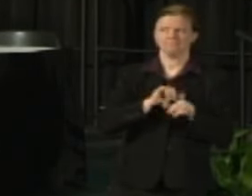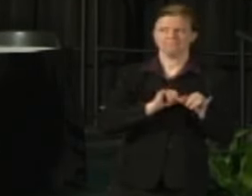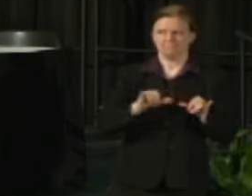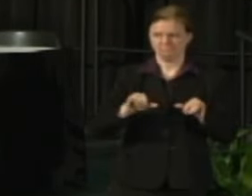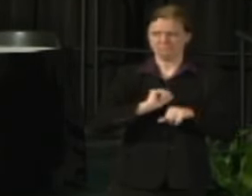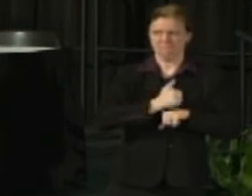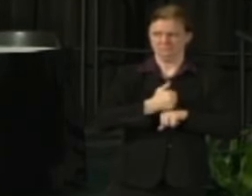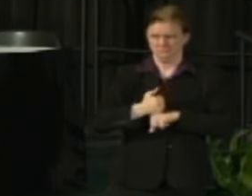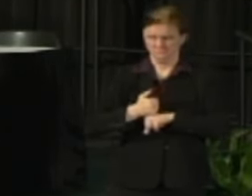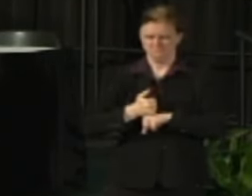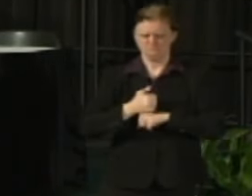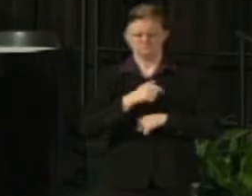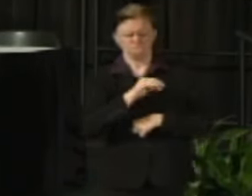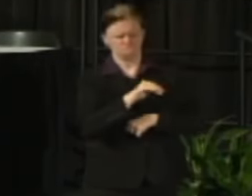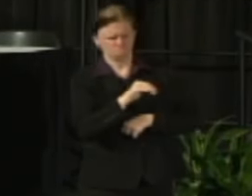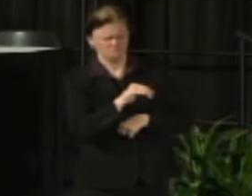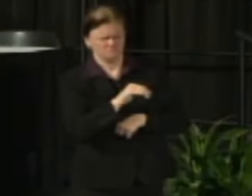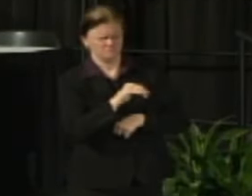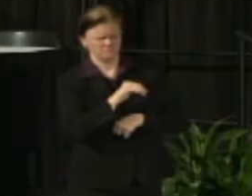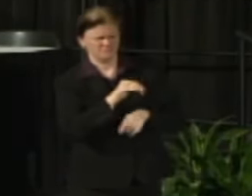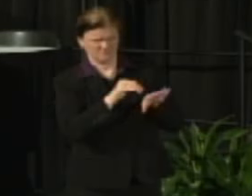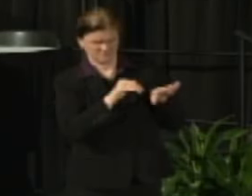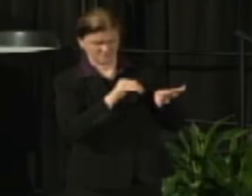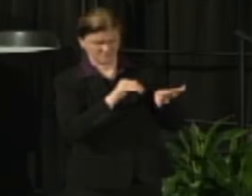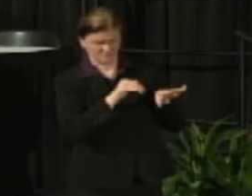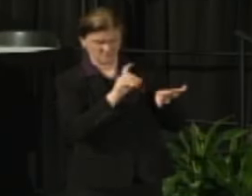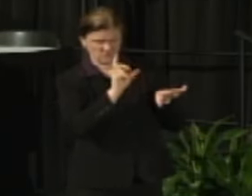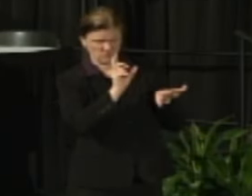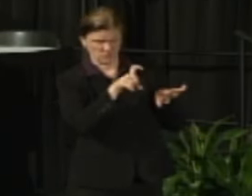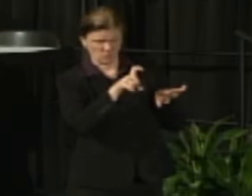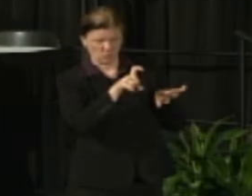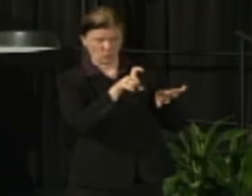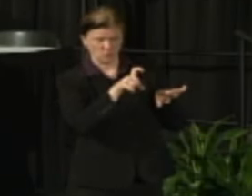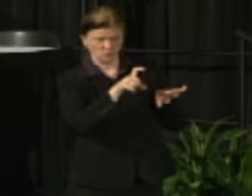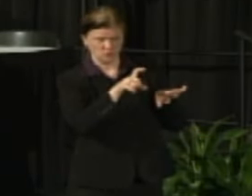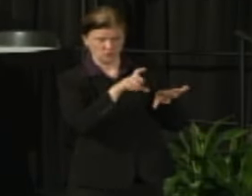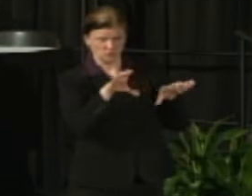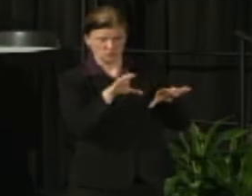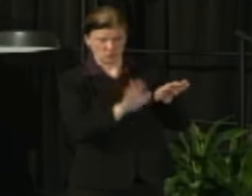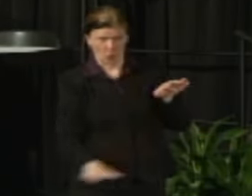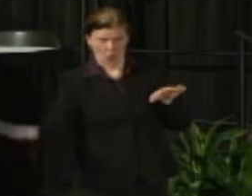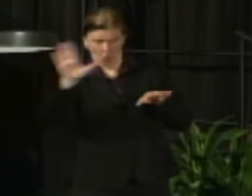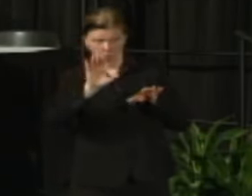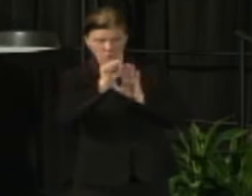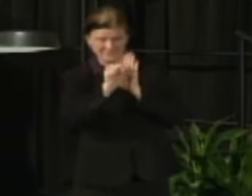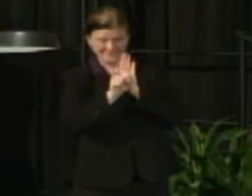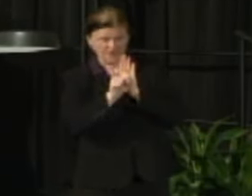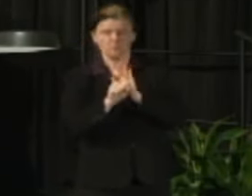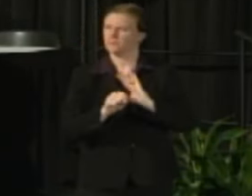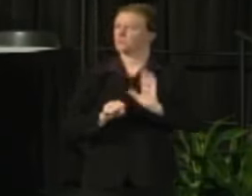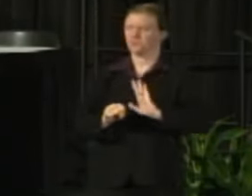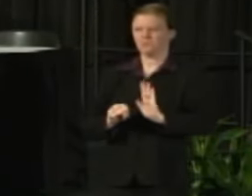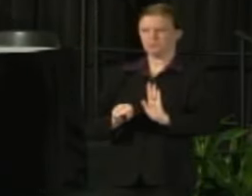Immediately a question arose. "Is this supposed to be something that we're supposed to do throughout the system?" He said, "No. This doesn't apply."